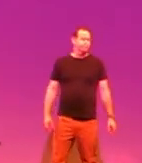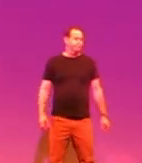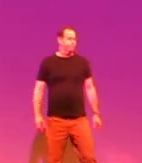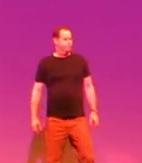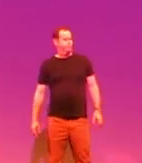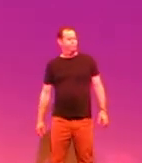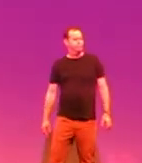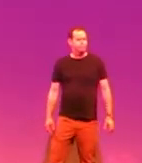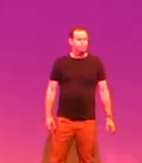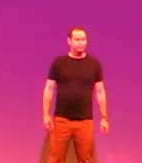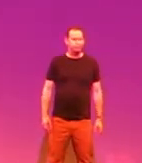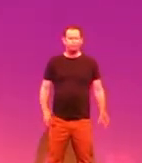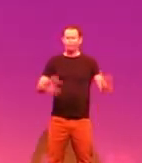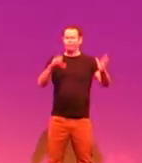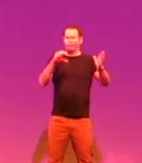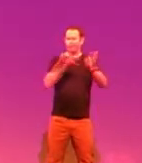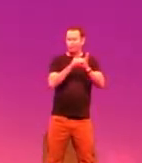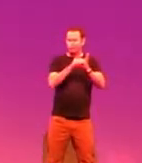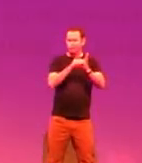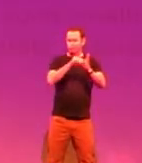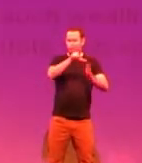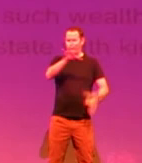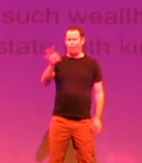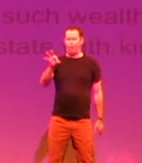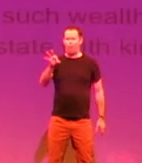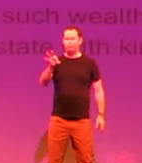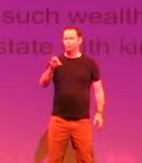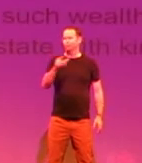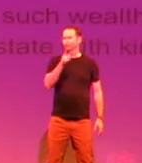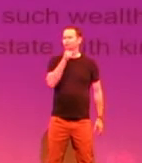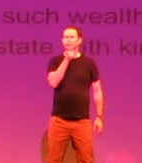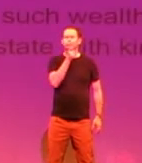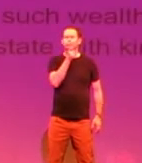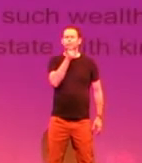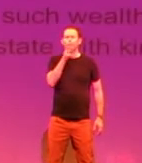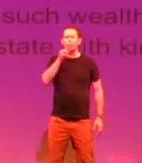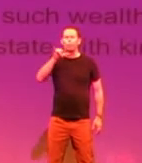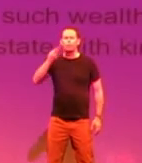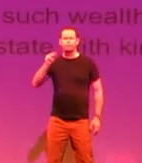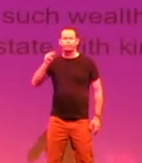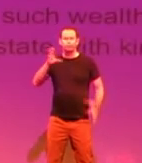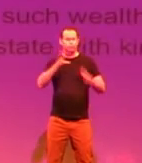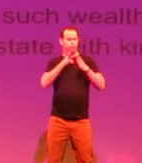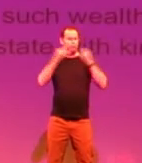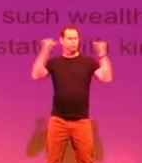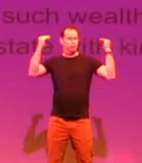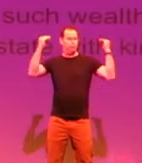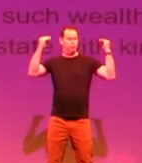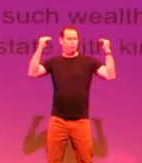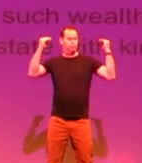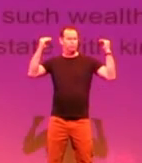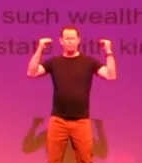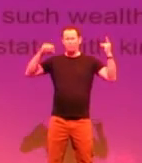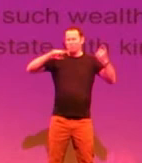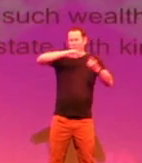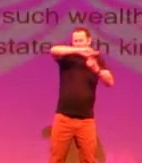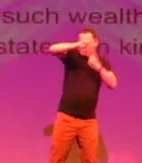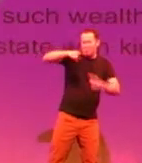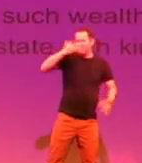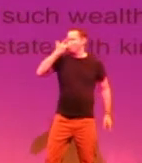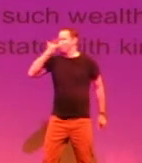brow predominantly furrowed sonnet 29 by William Shakespeare when in disgrace